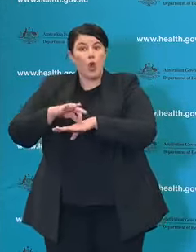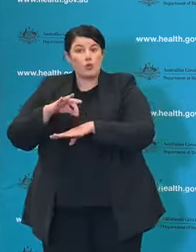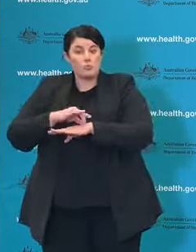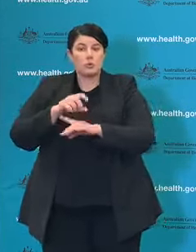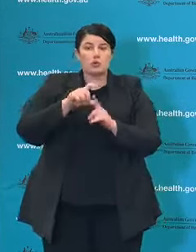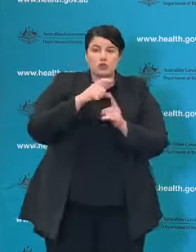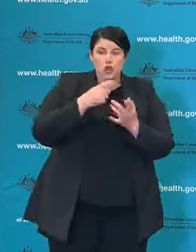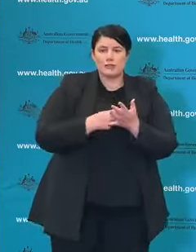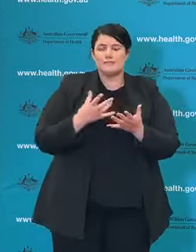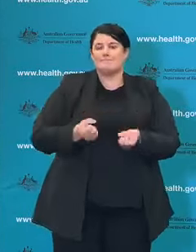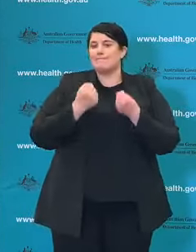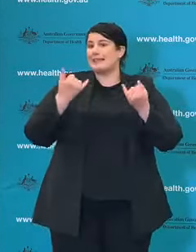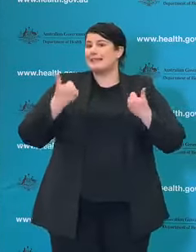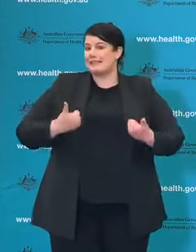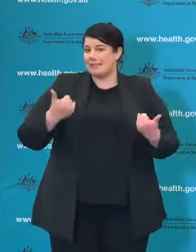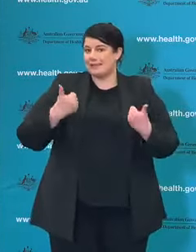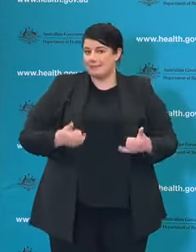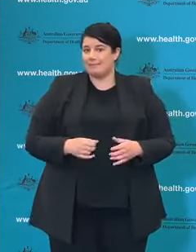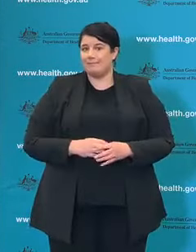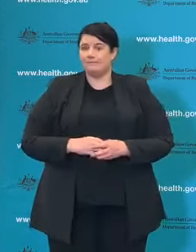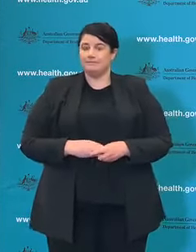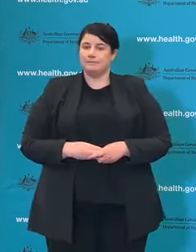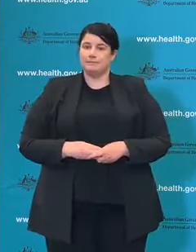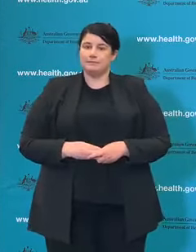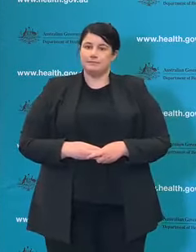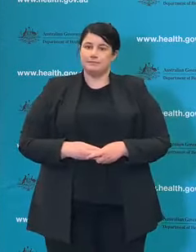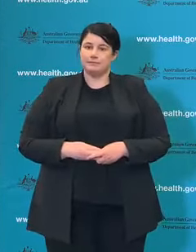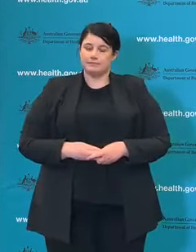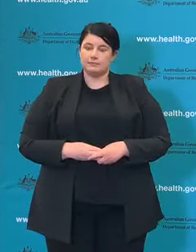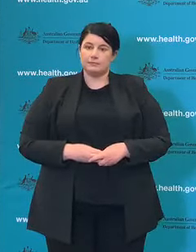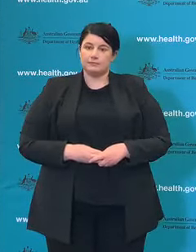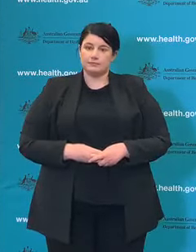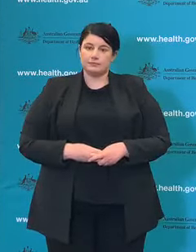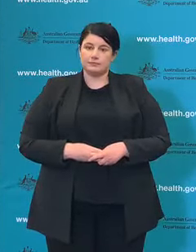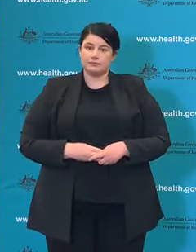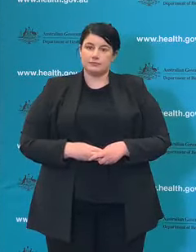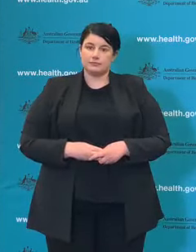On that point in particular, the numbers today regarding the numbers of